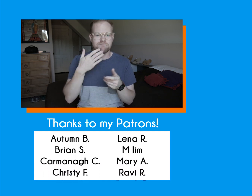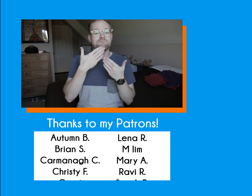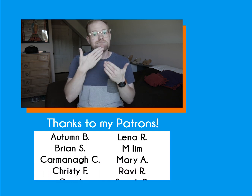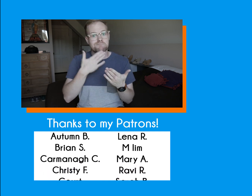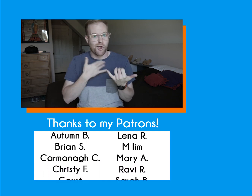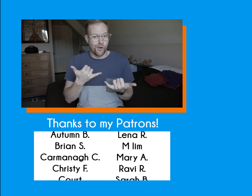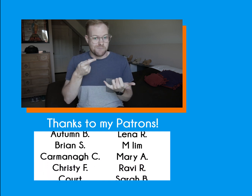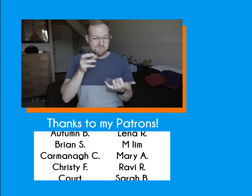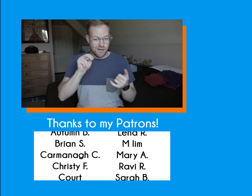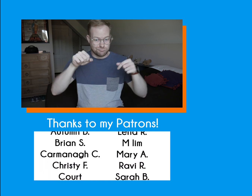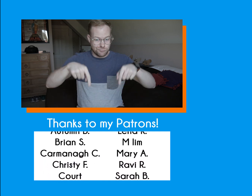Thank you to my current Patrons.